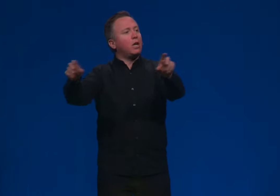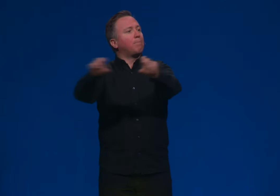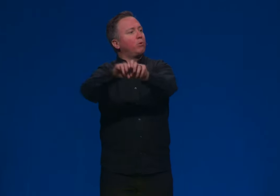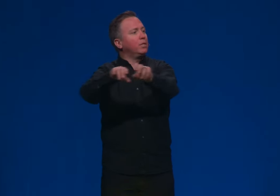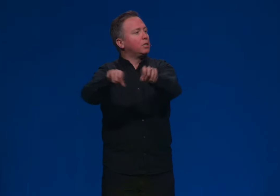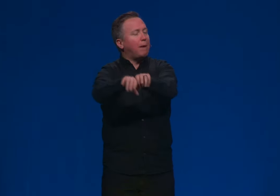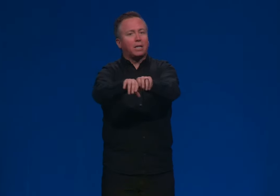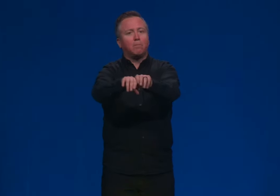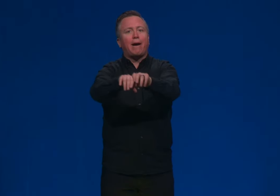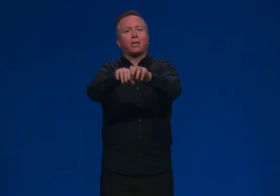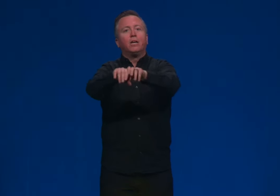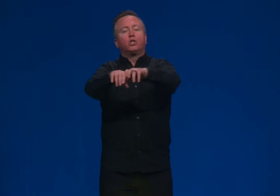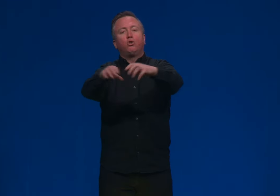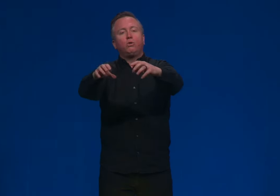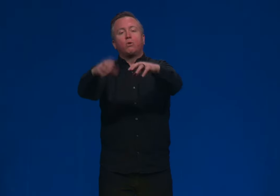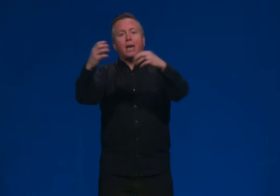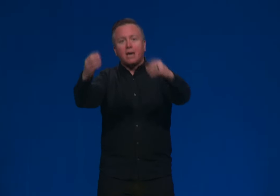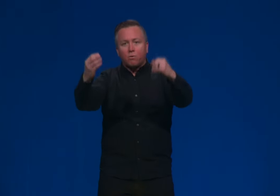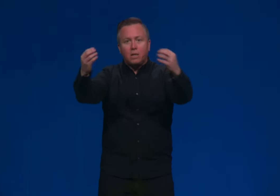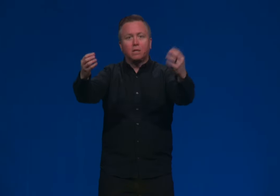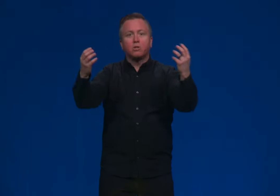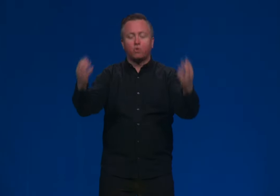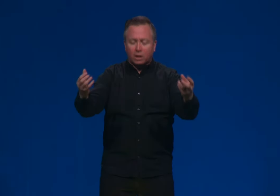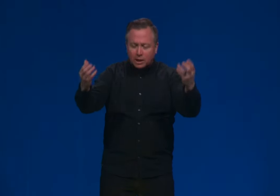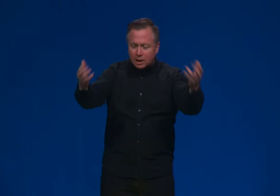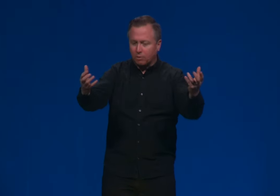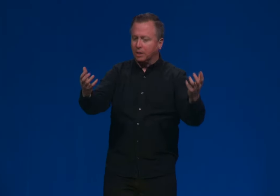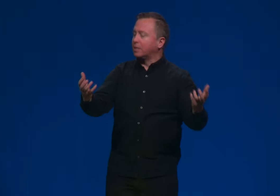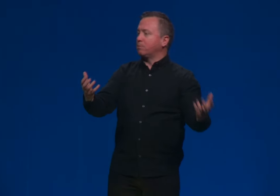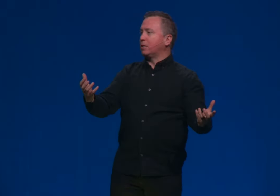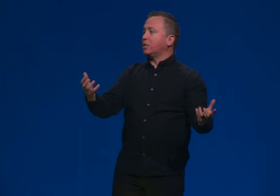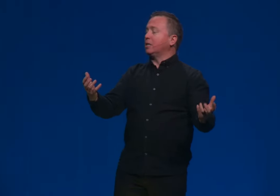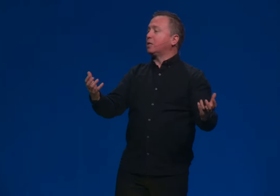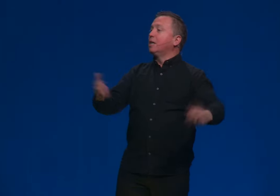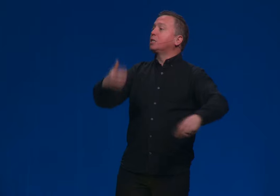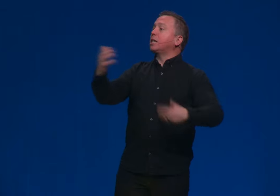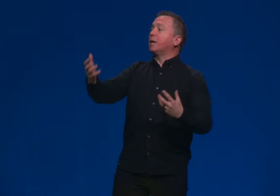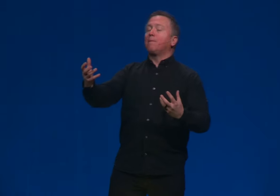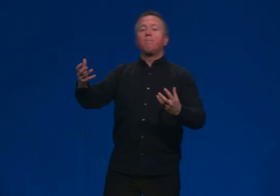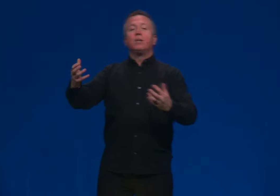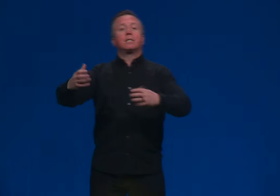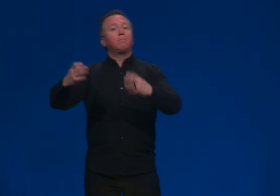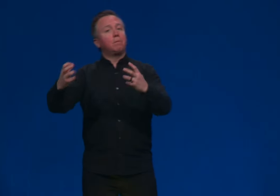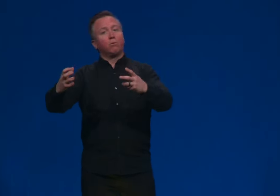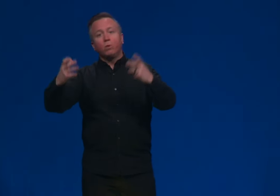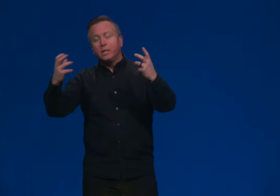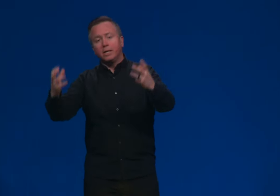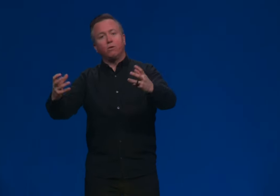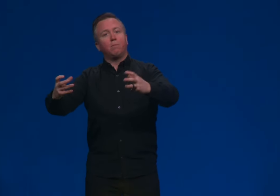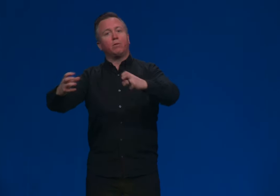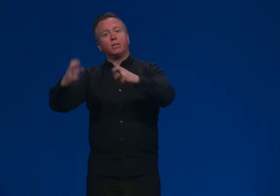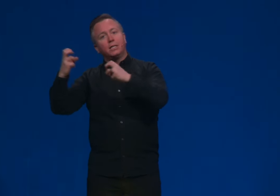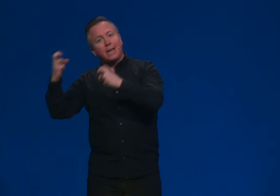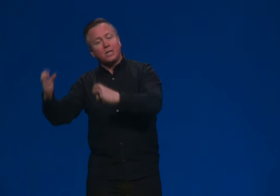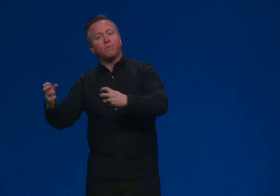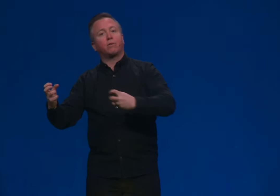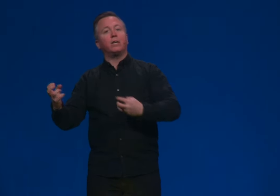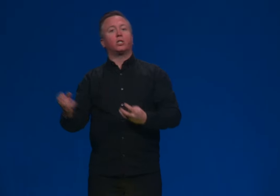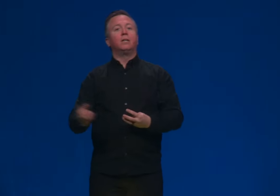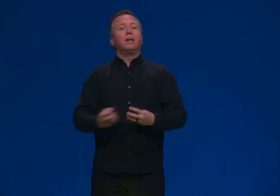is not putting these back to back to you can't read them strictly literally, it doesn't make sense. Second, some people are really, you know, about the days of creation.